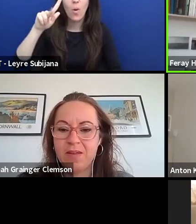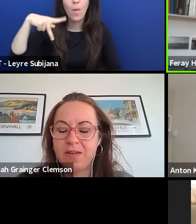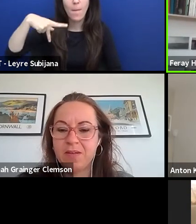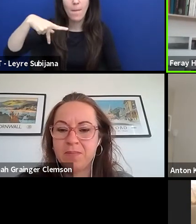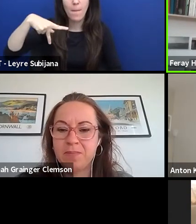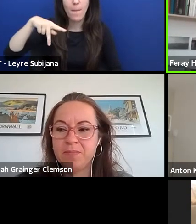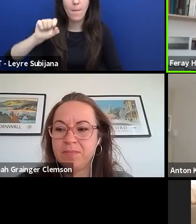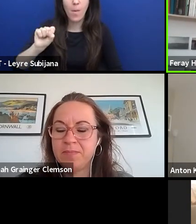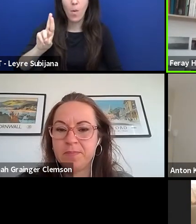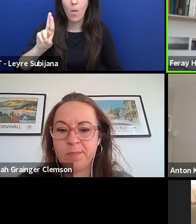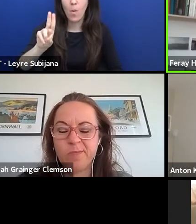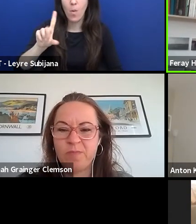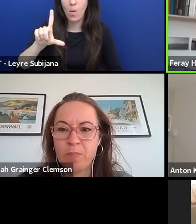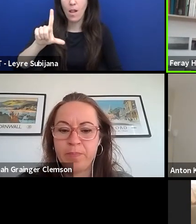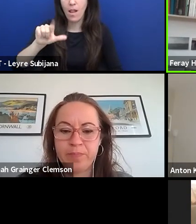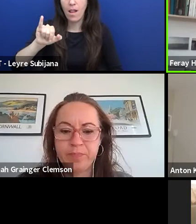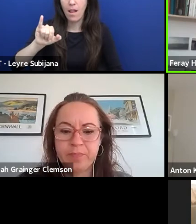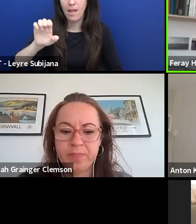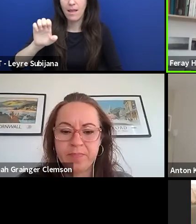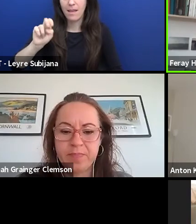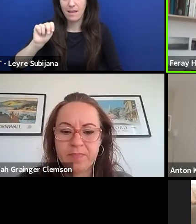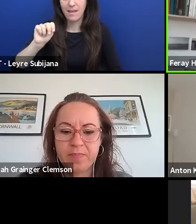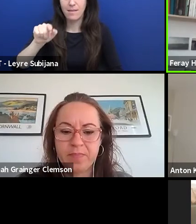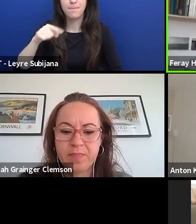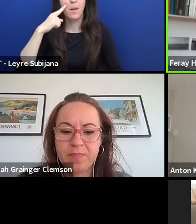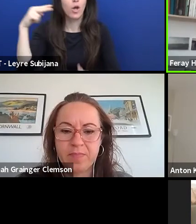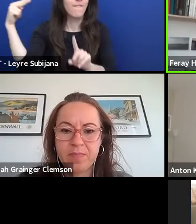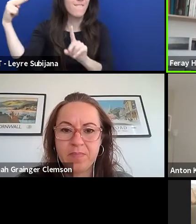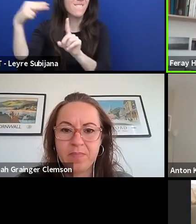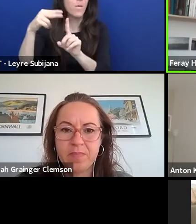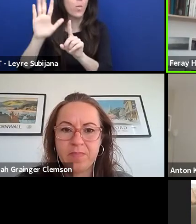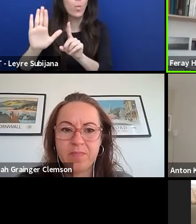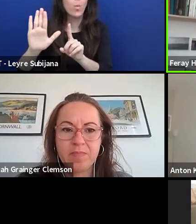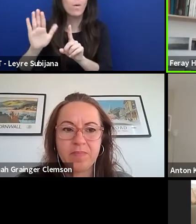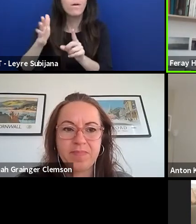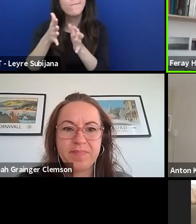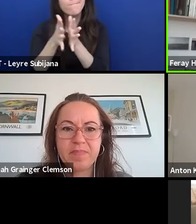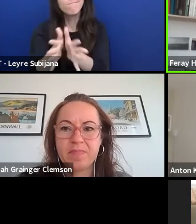the perspective of young theatre makers